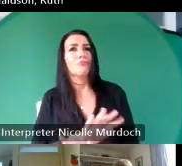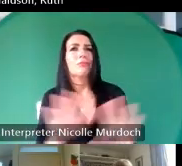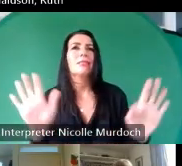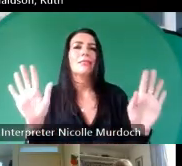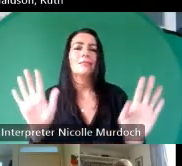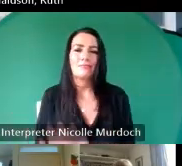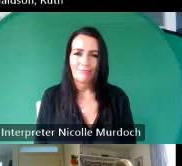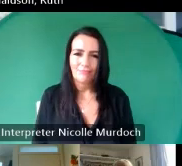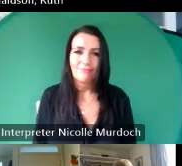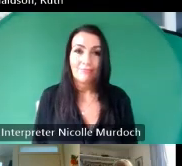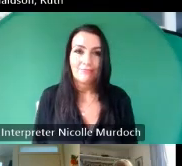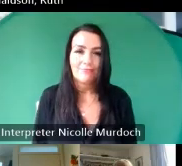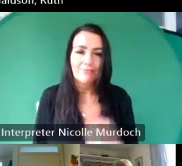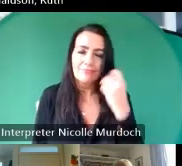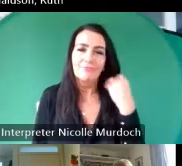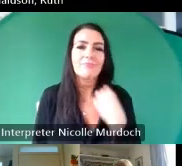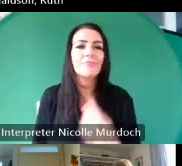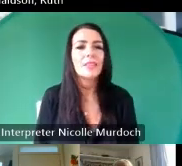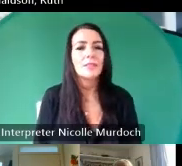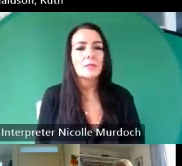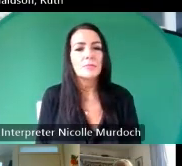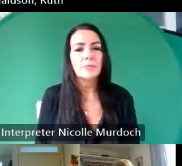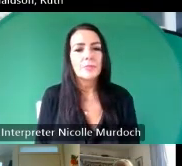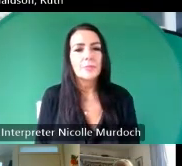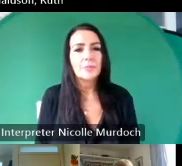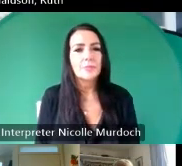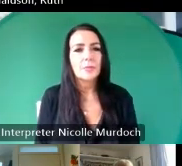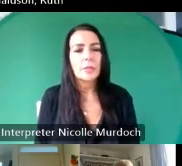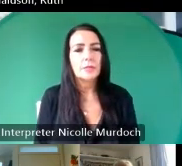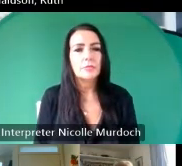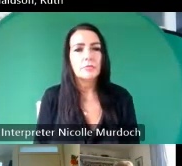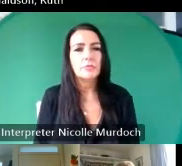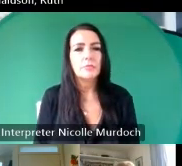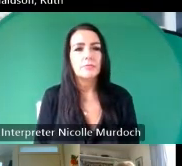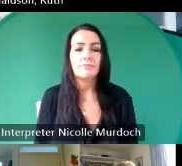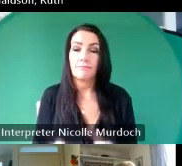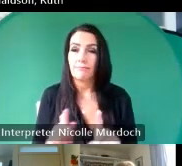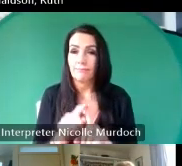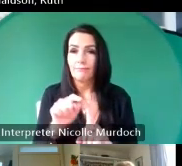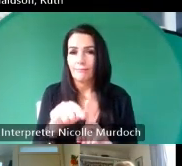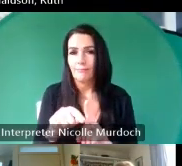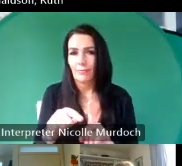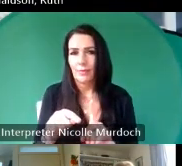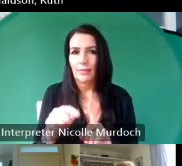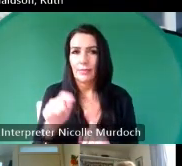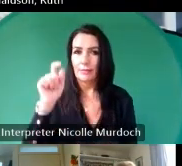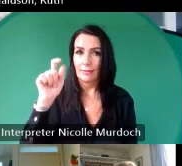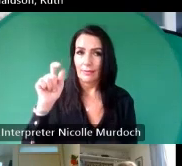I get the next slide please Rosie um and this is from an interviewer the interviewer that did